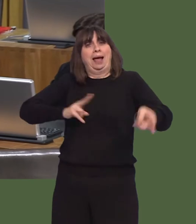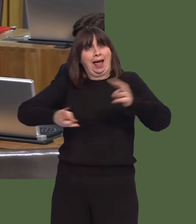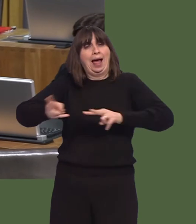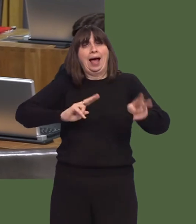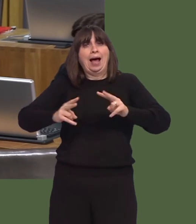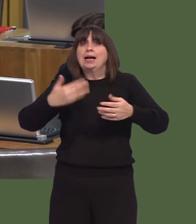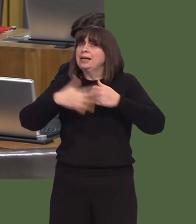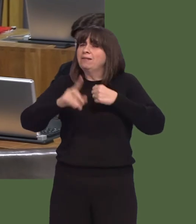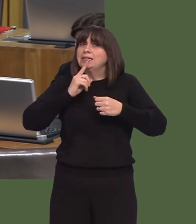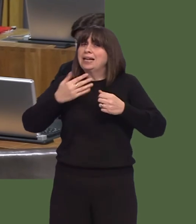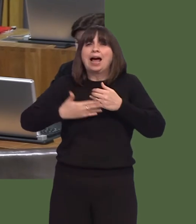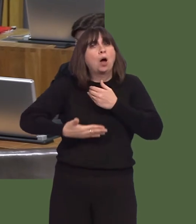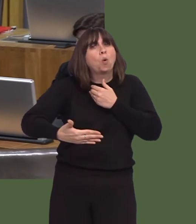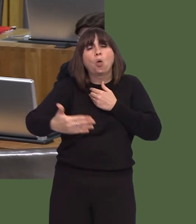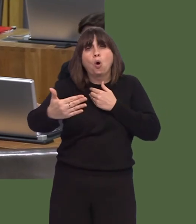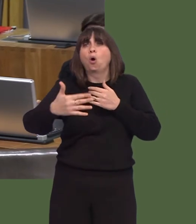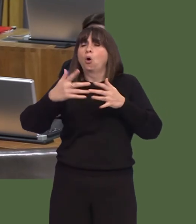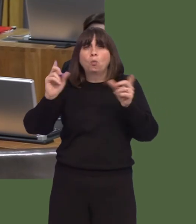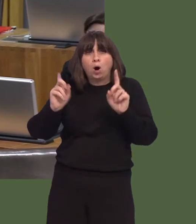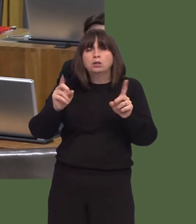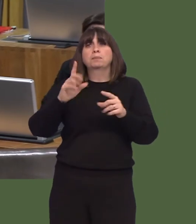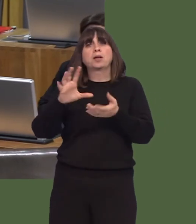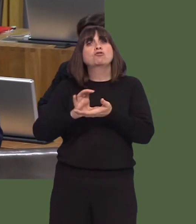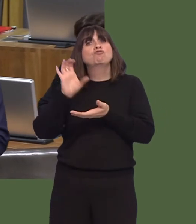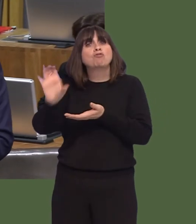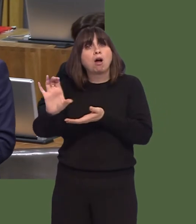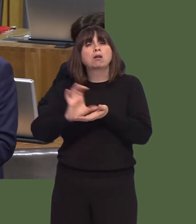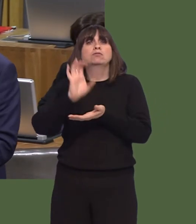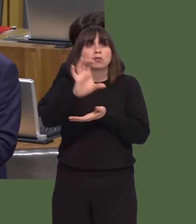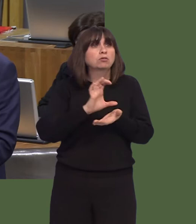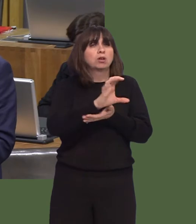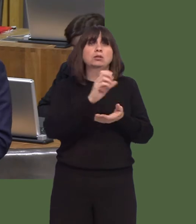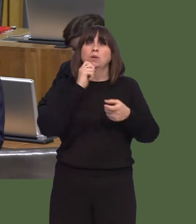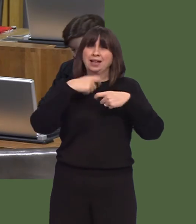We've taken action to do that when it comes to grant funding, for example, and we will continue to do that.